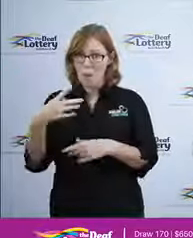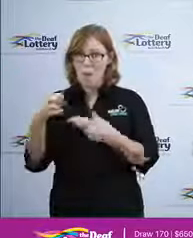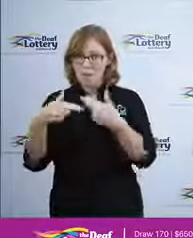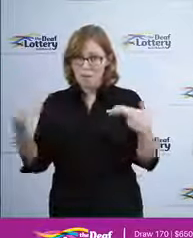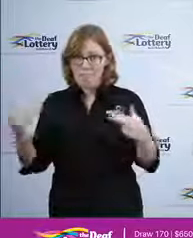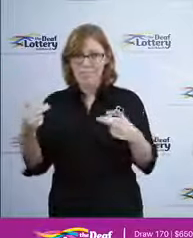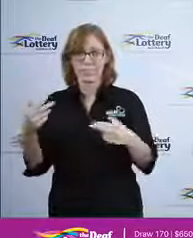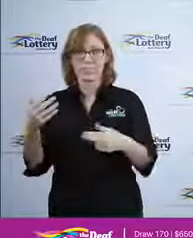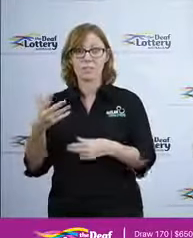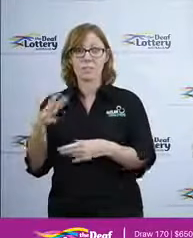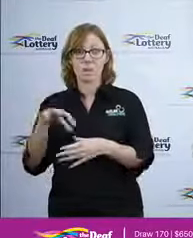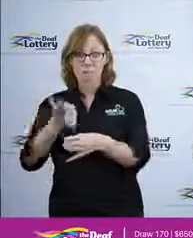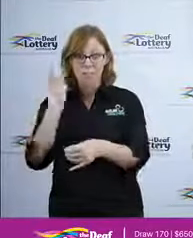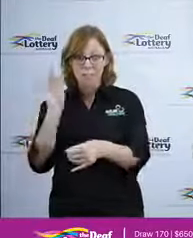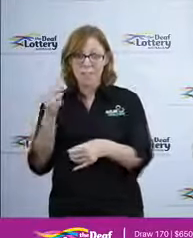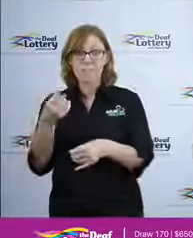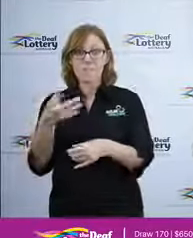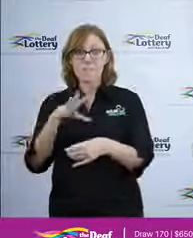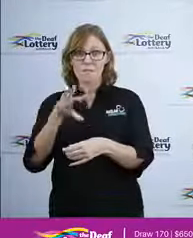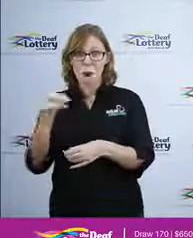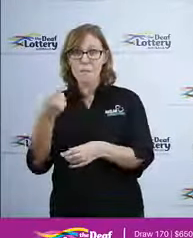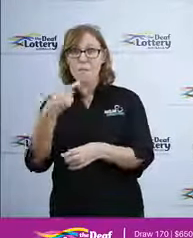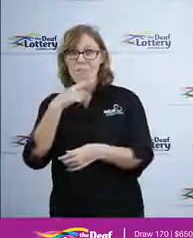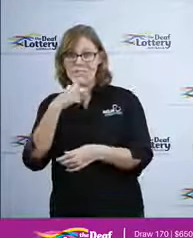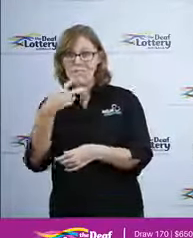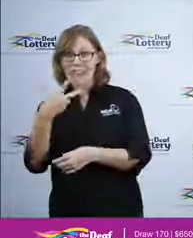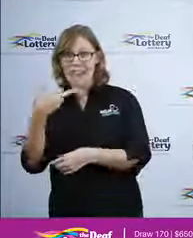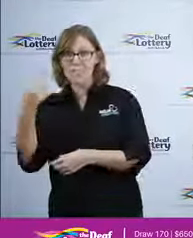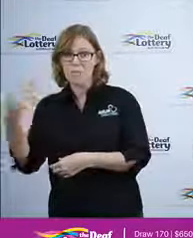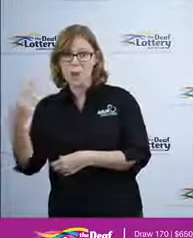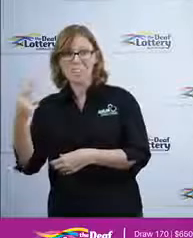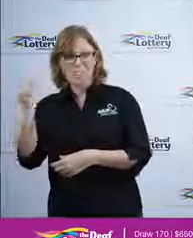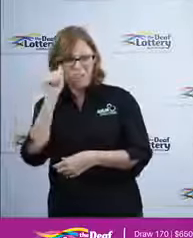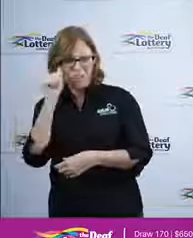can imagine drawing all of these prizes can take quite some time. We'll have a full list of the